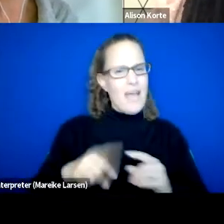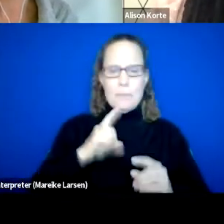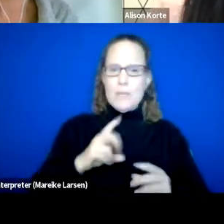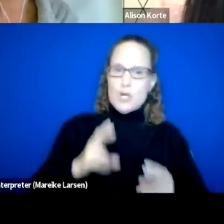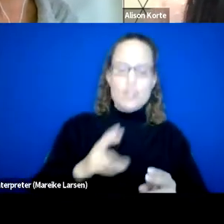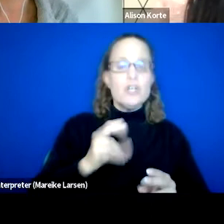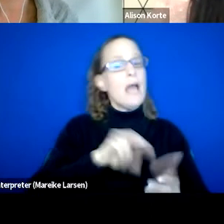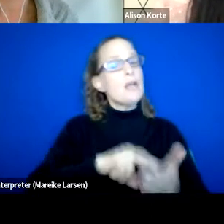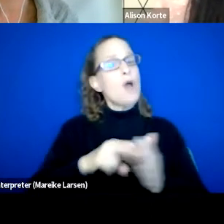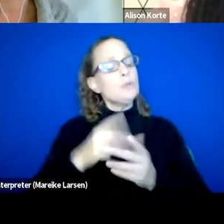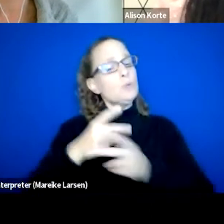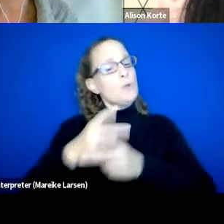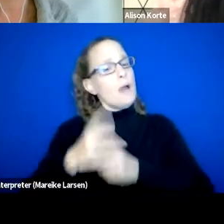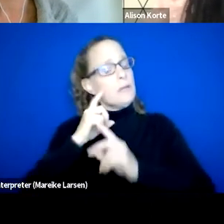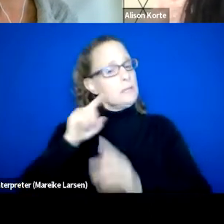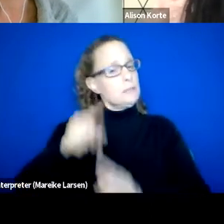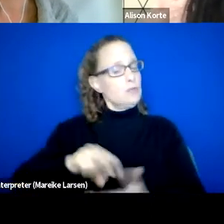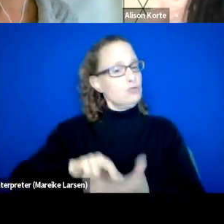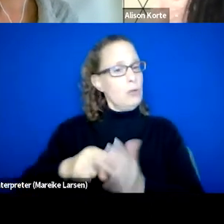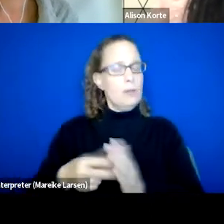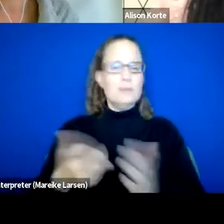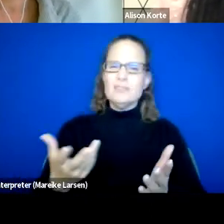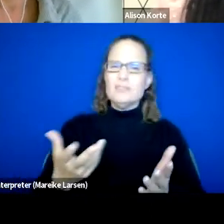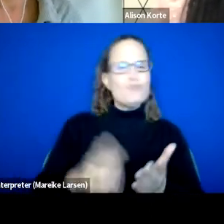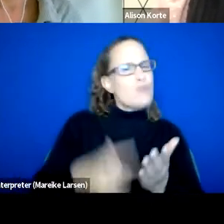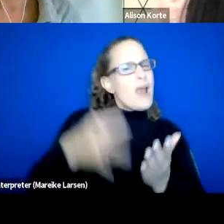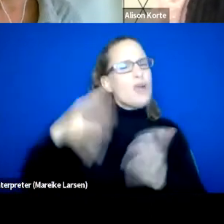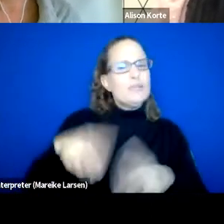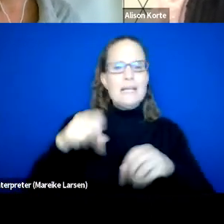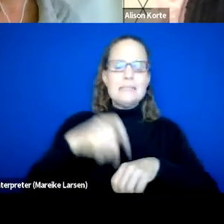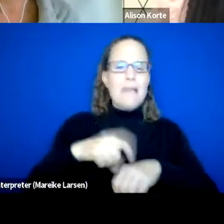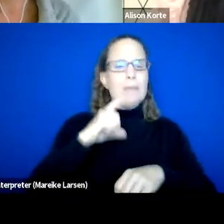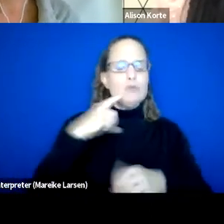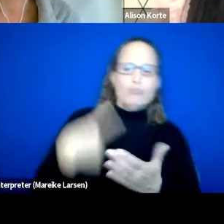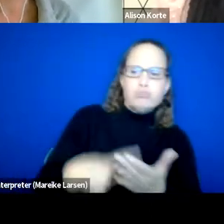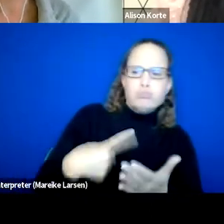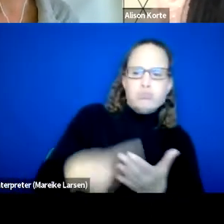So as a result, we rarely take the time to go back in debrief, right after a high stakes meeting,